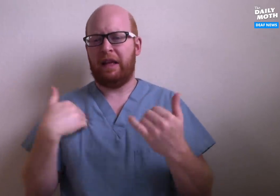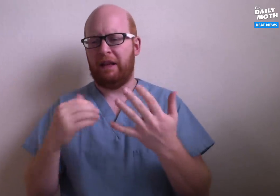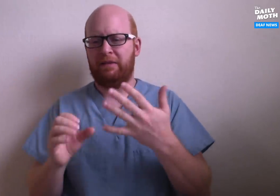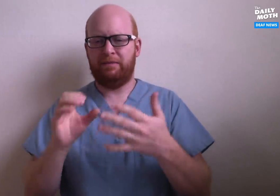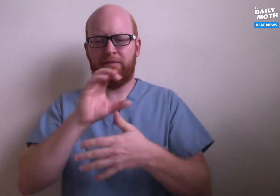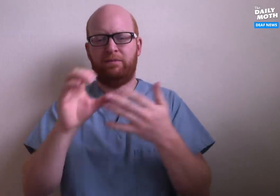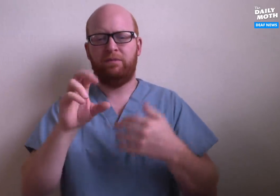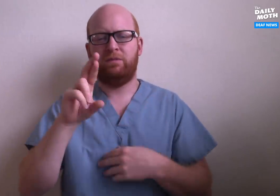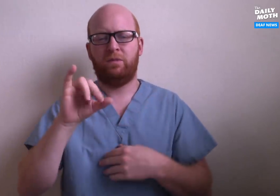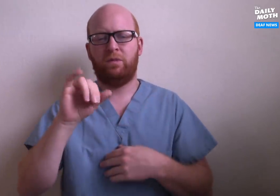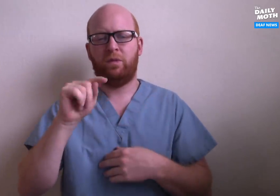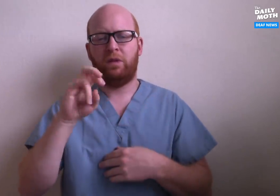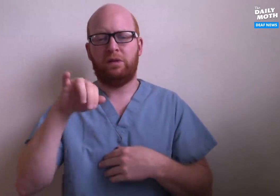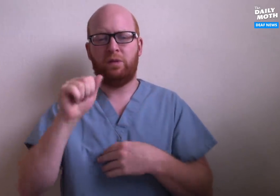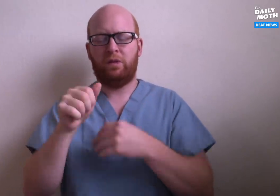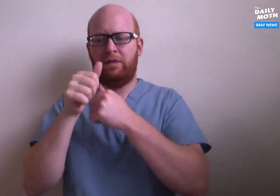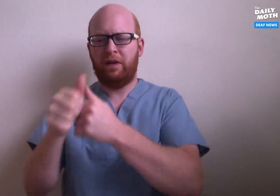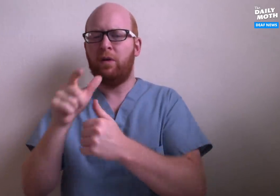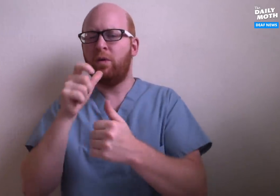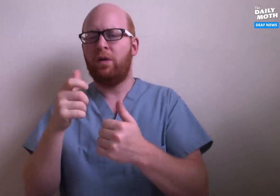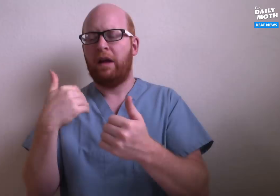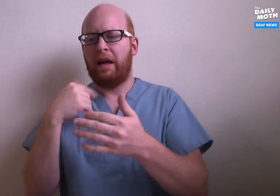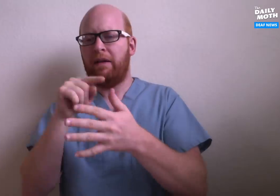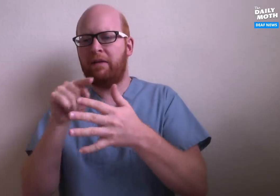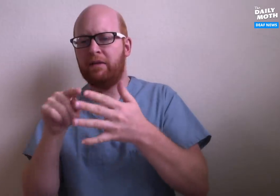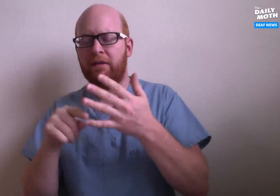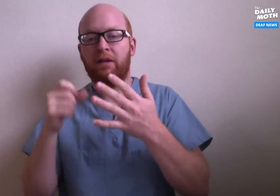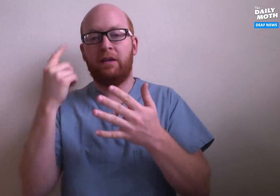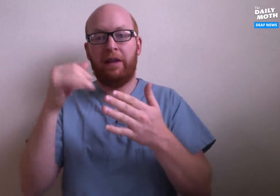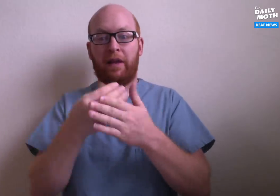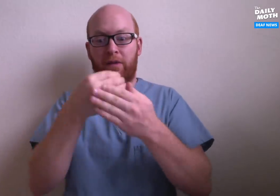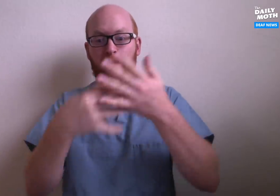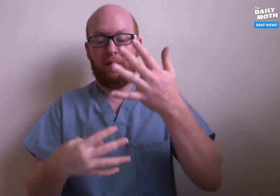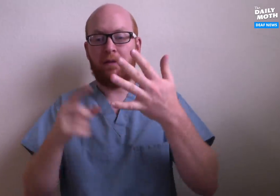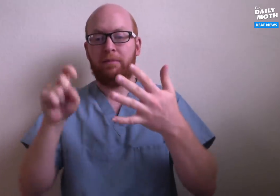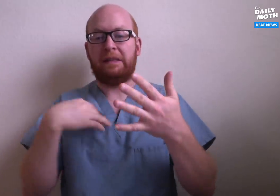There is a criteria for COVID-19,